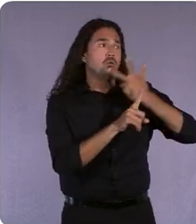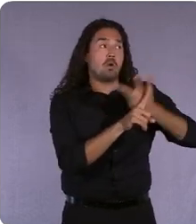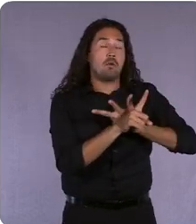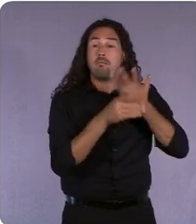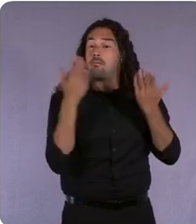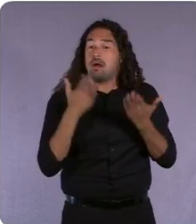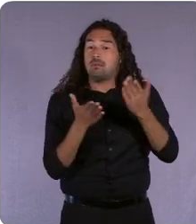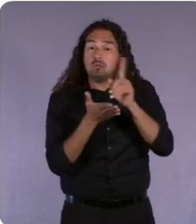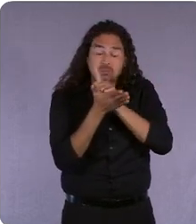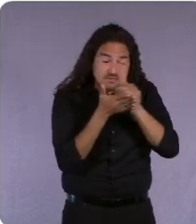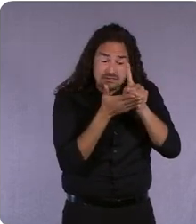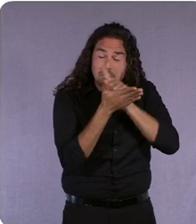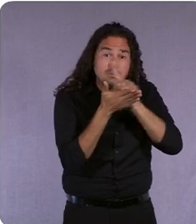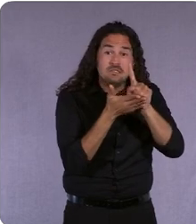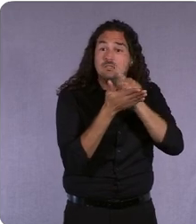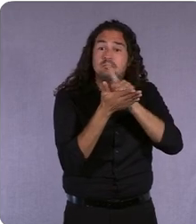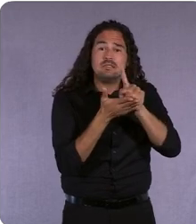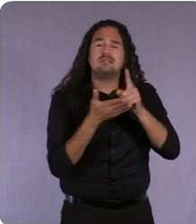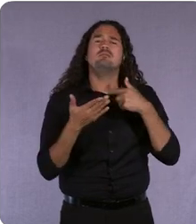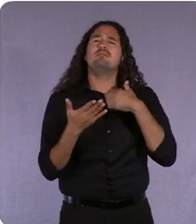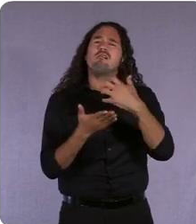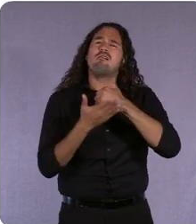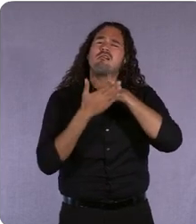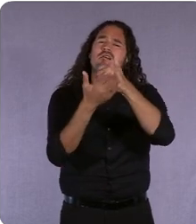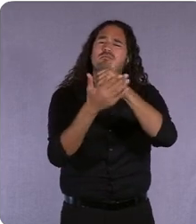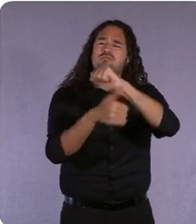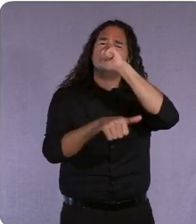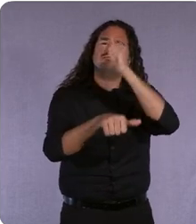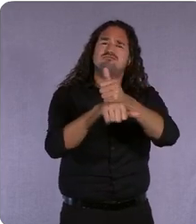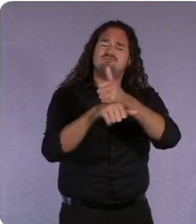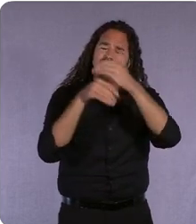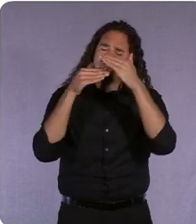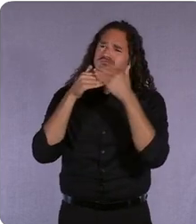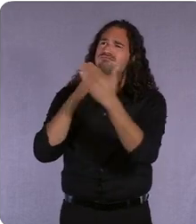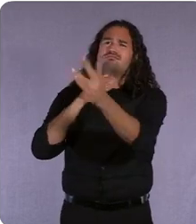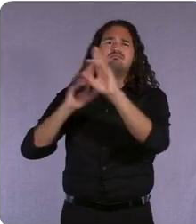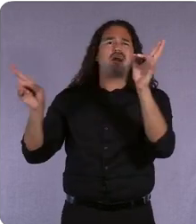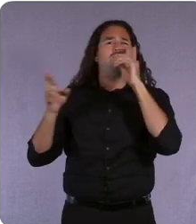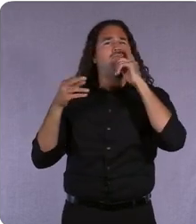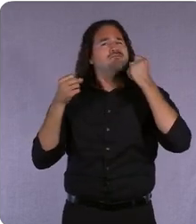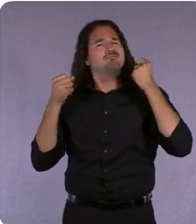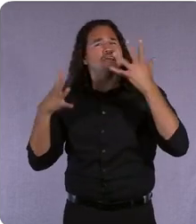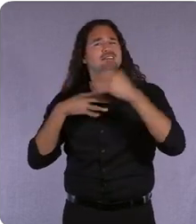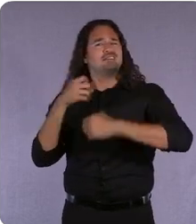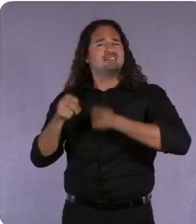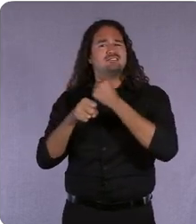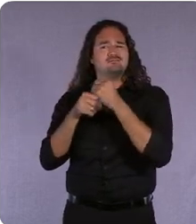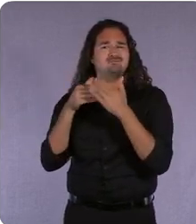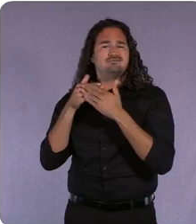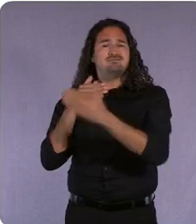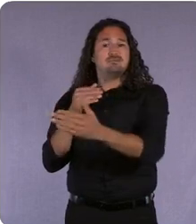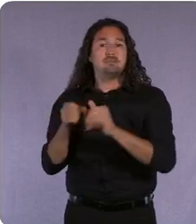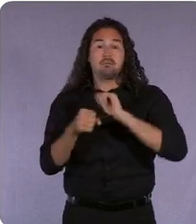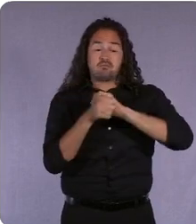and we want to help set you up to be ready for years to come the pandemic likely broke some